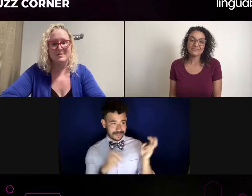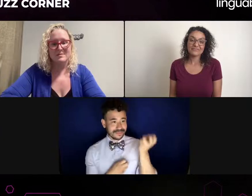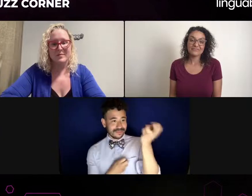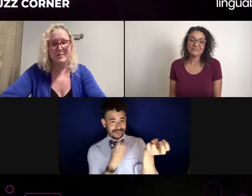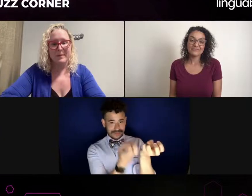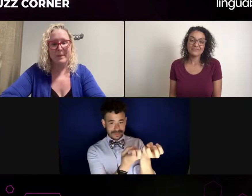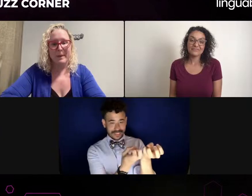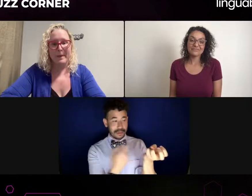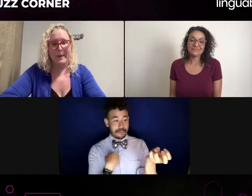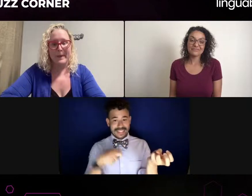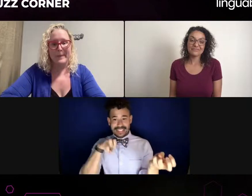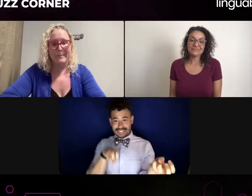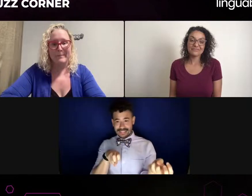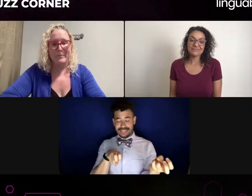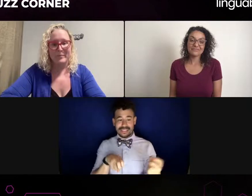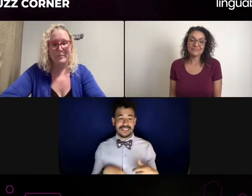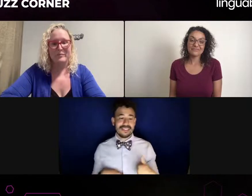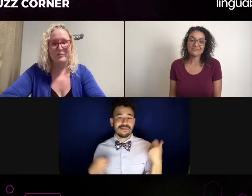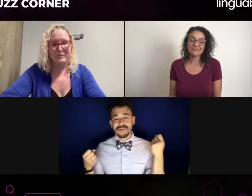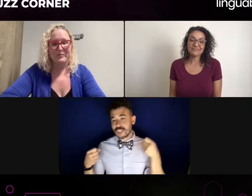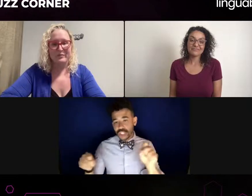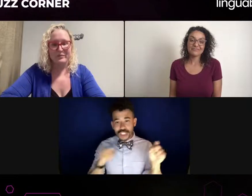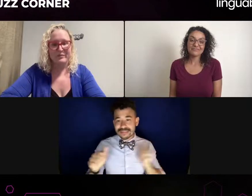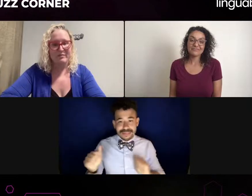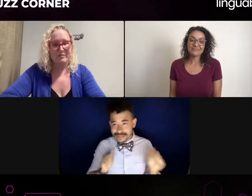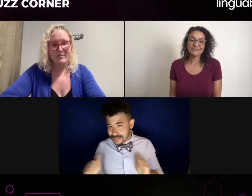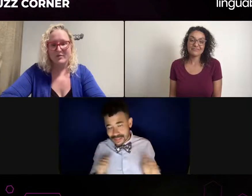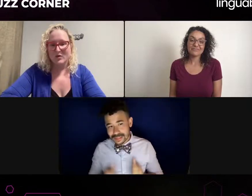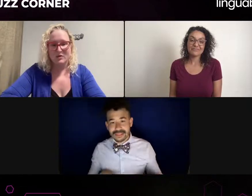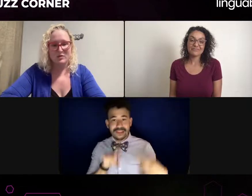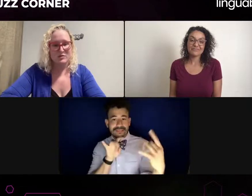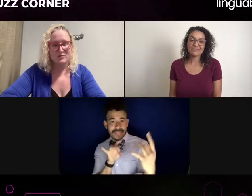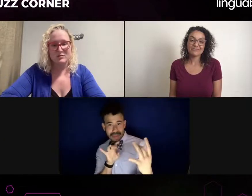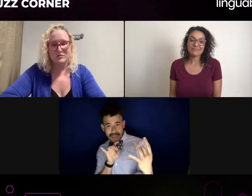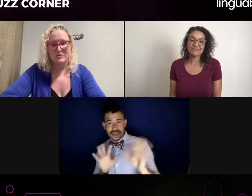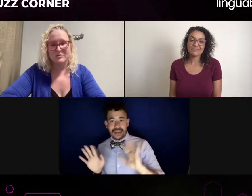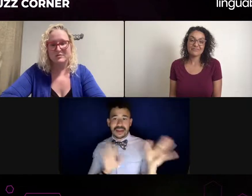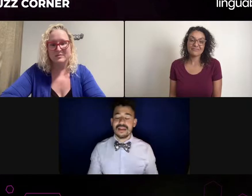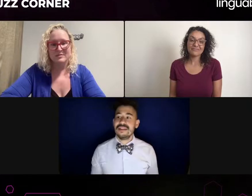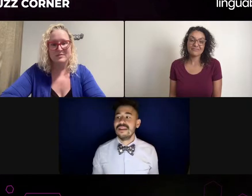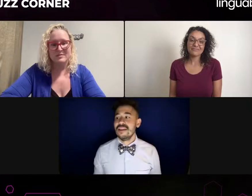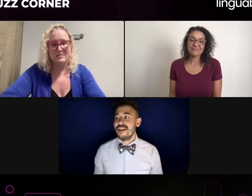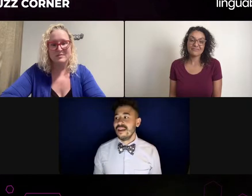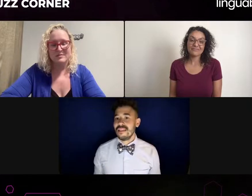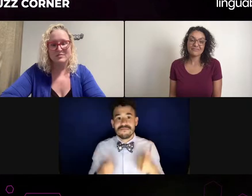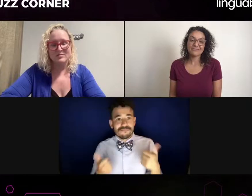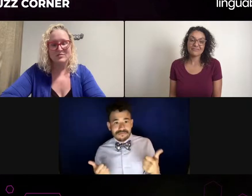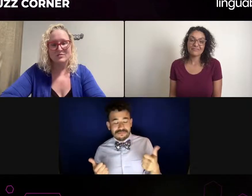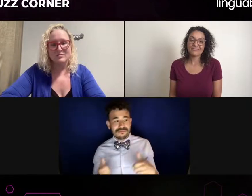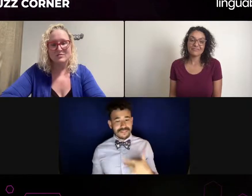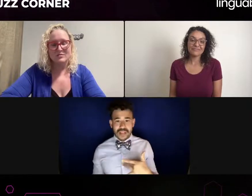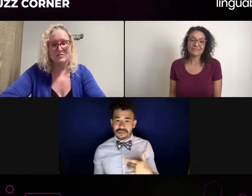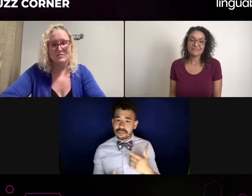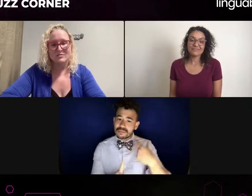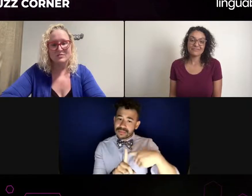It was definitely before COVID. I remember I booked an audition for a TV show and I was very excited to get into it.